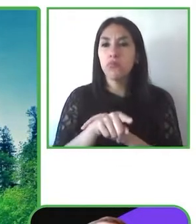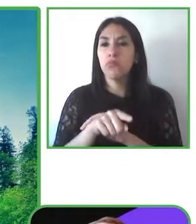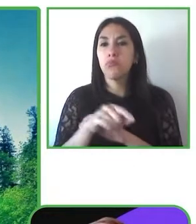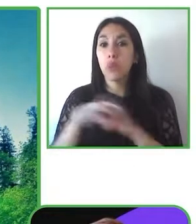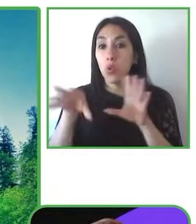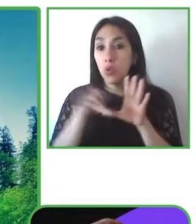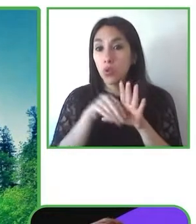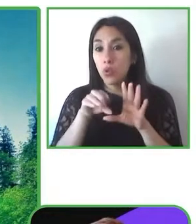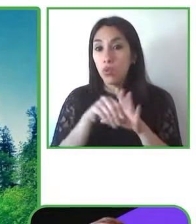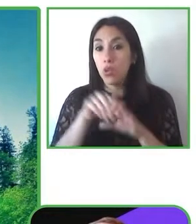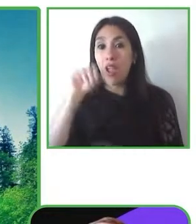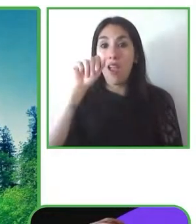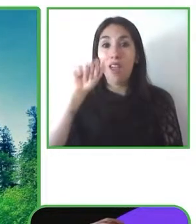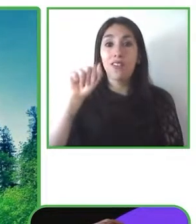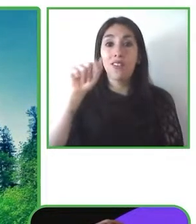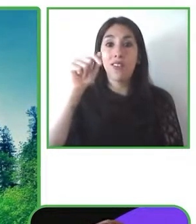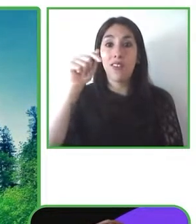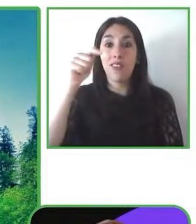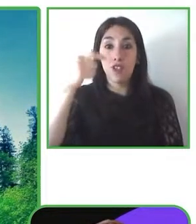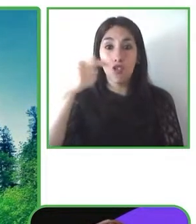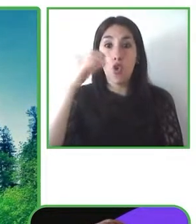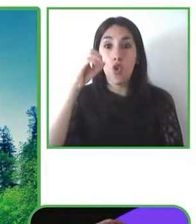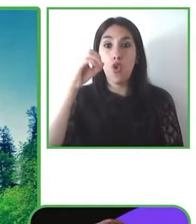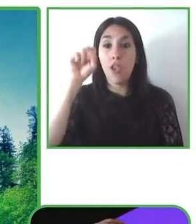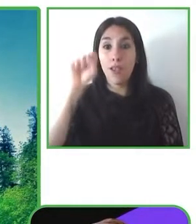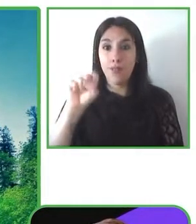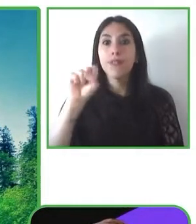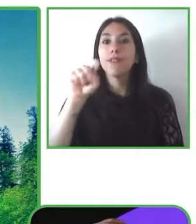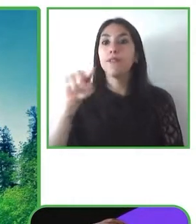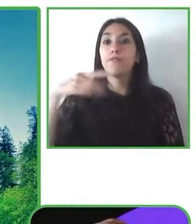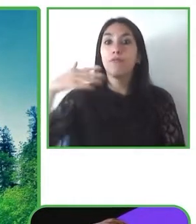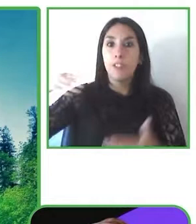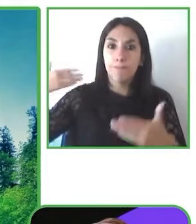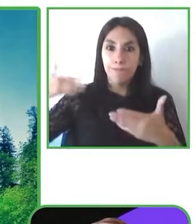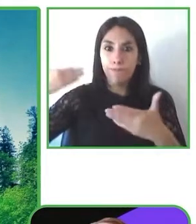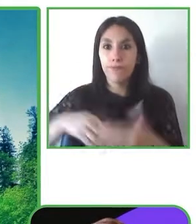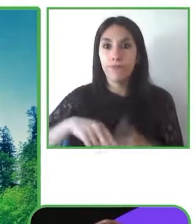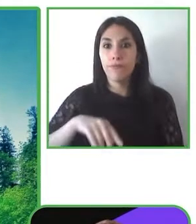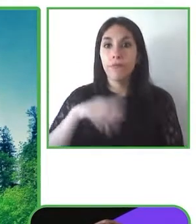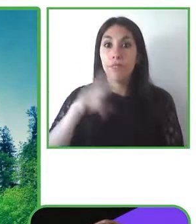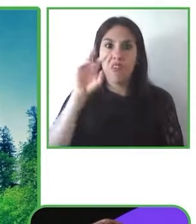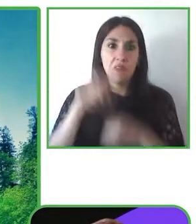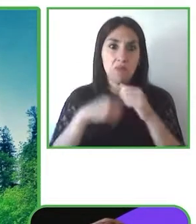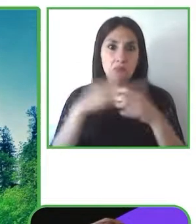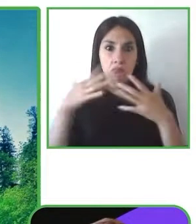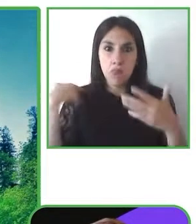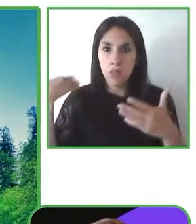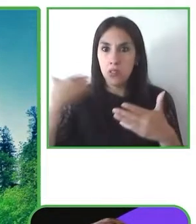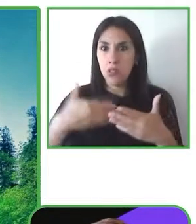of The Valuable 500 in 2019 but we're also the French it service